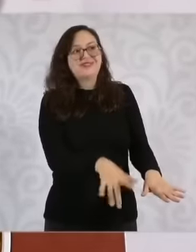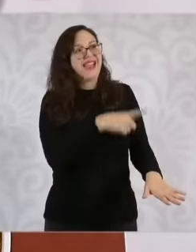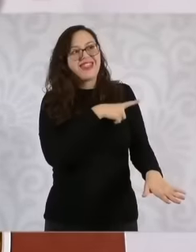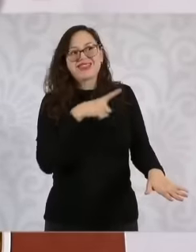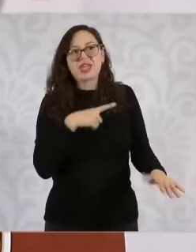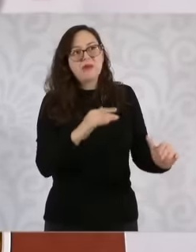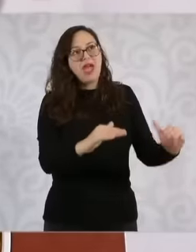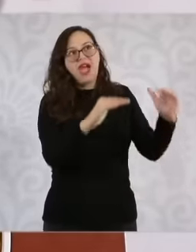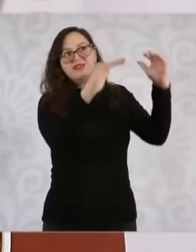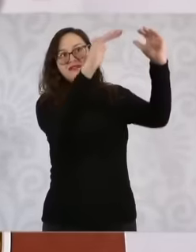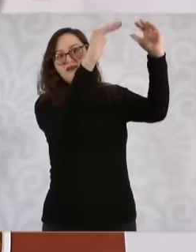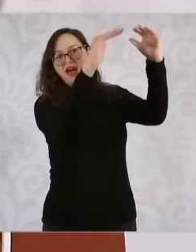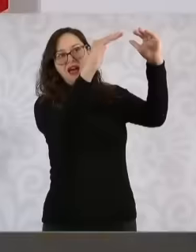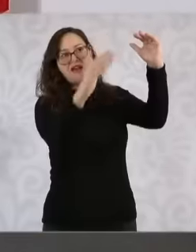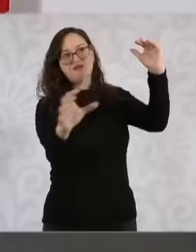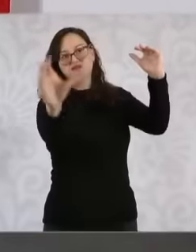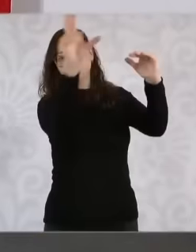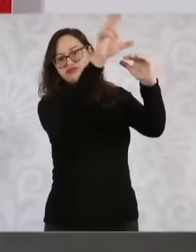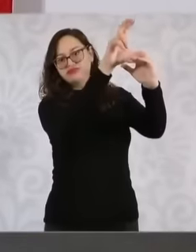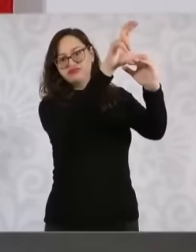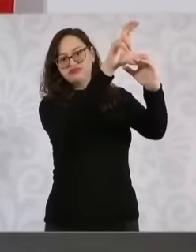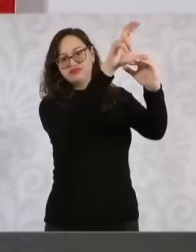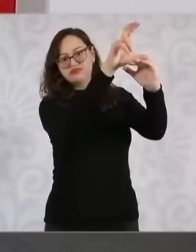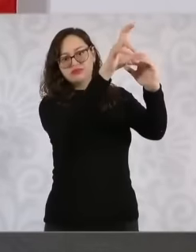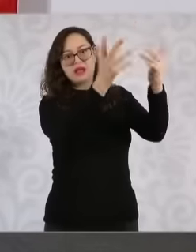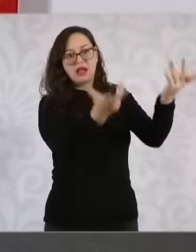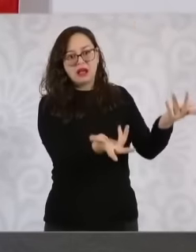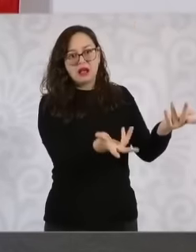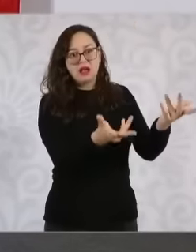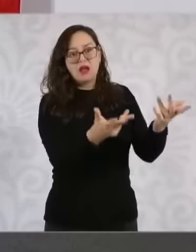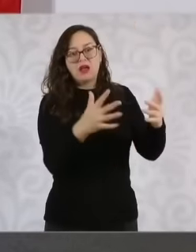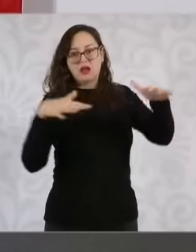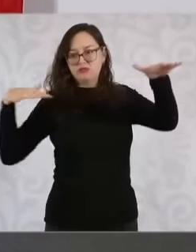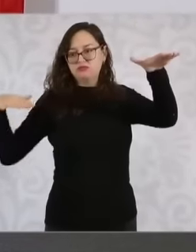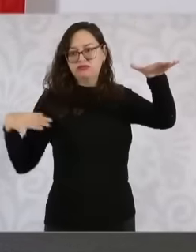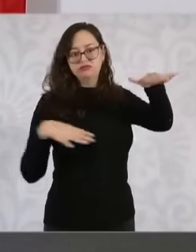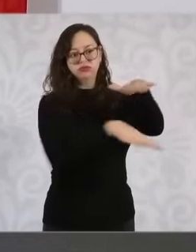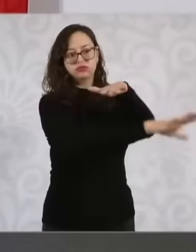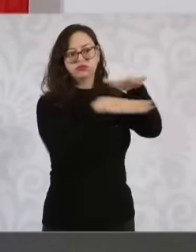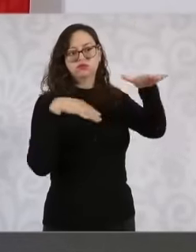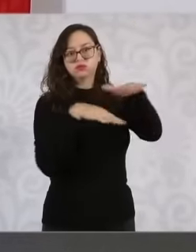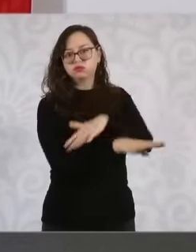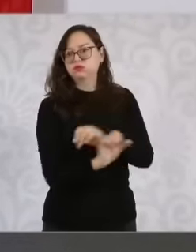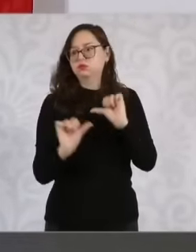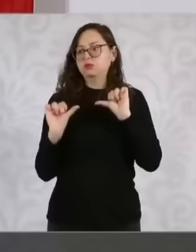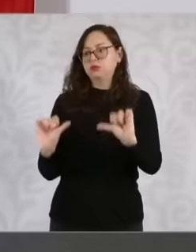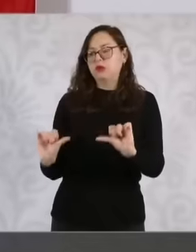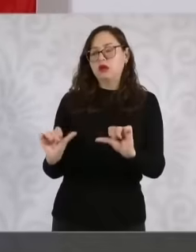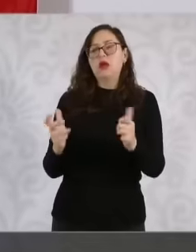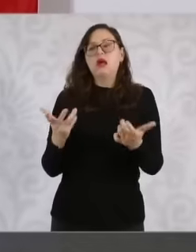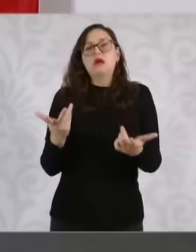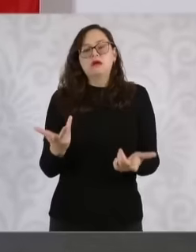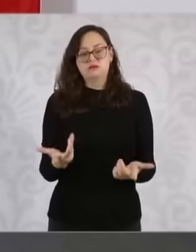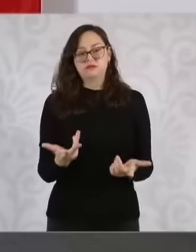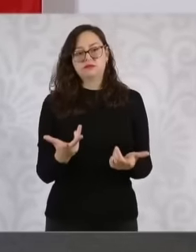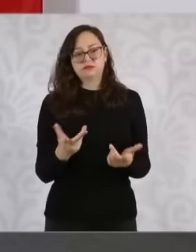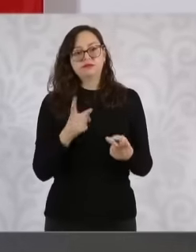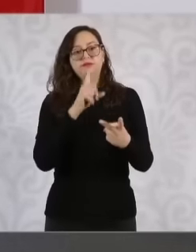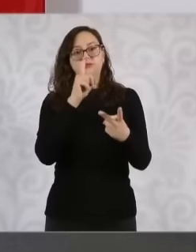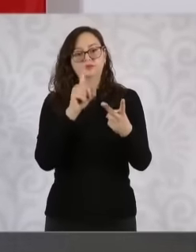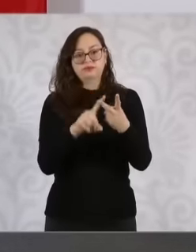every time there is a problem we are going to have this situation again. A program is coming. also to